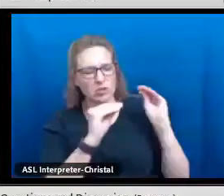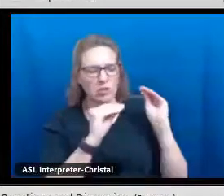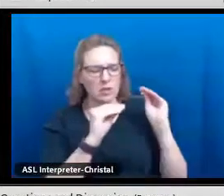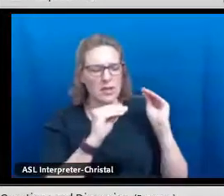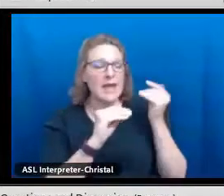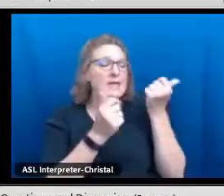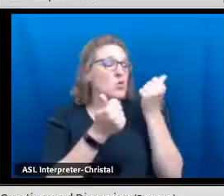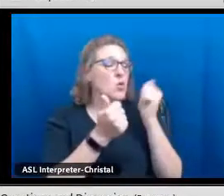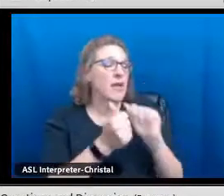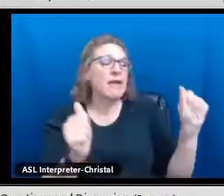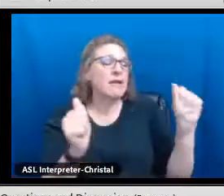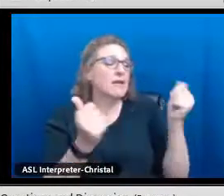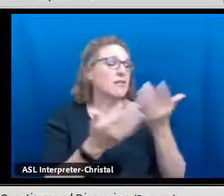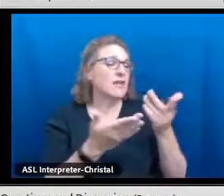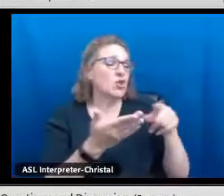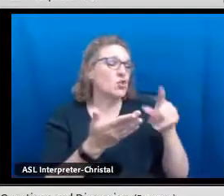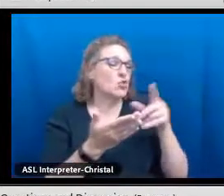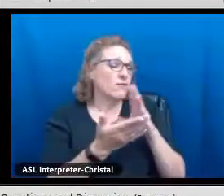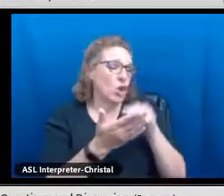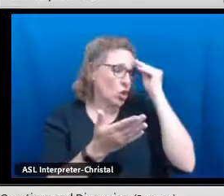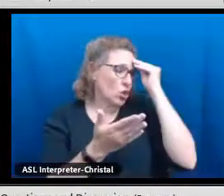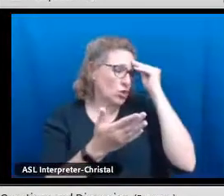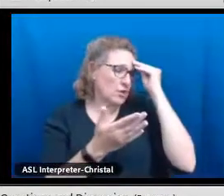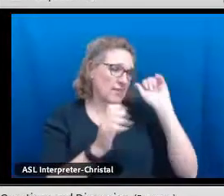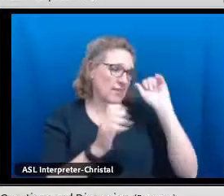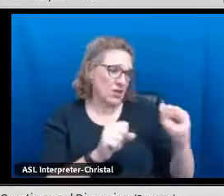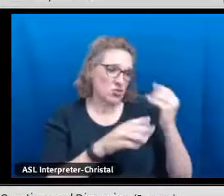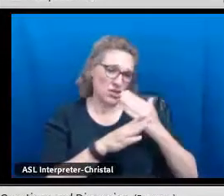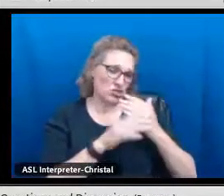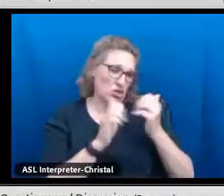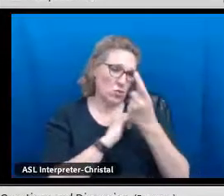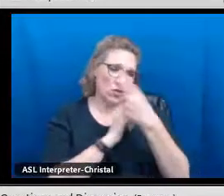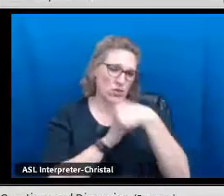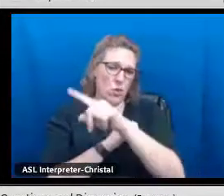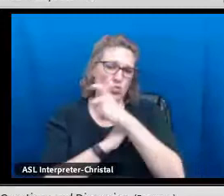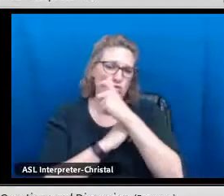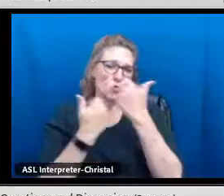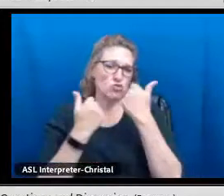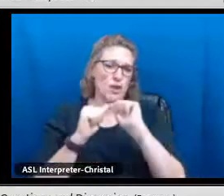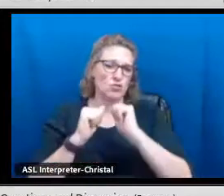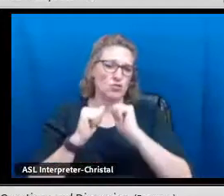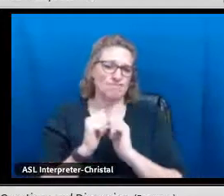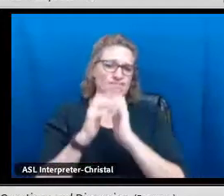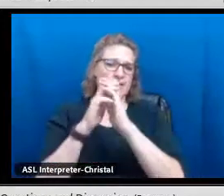on the teacher training component around language instruction.